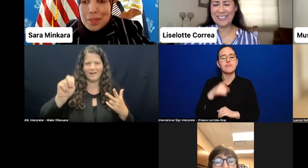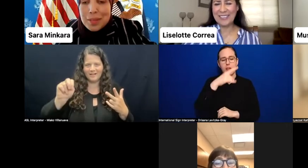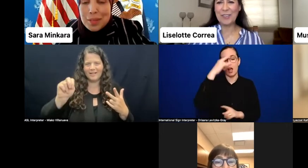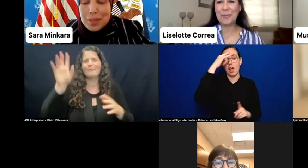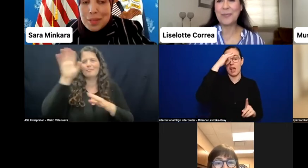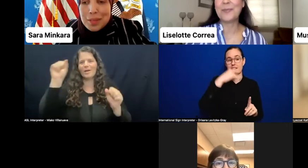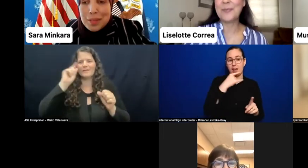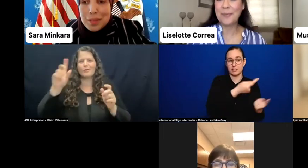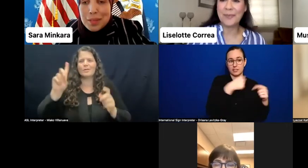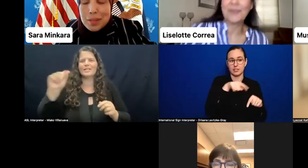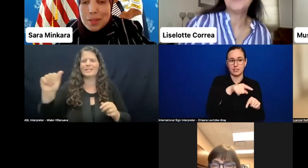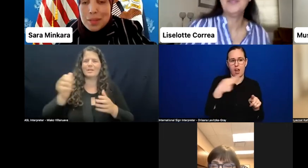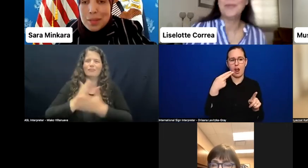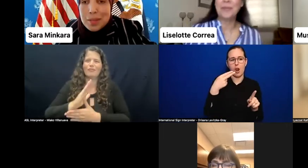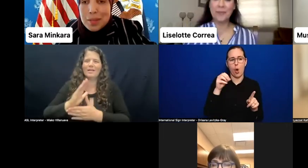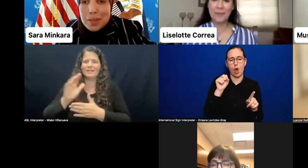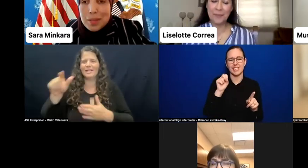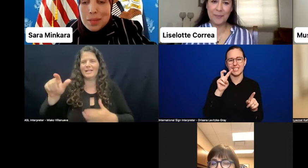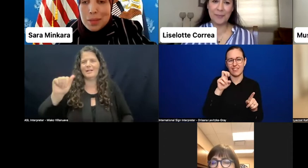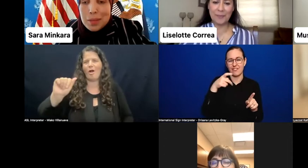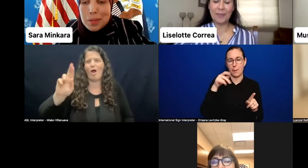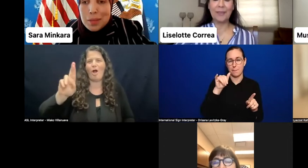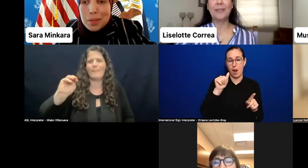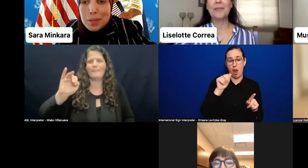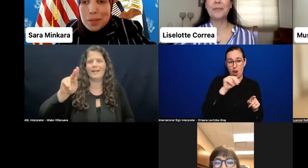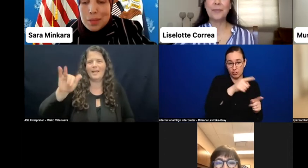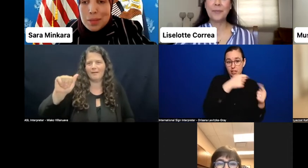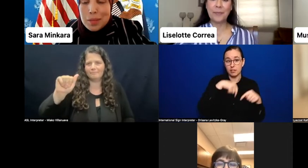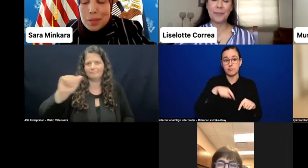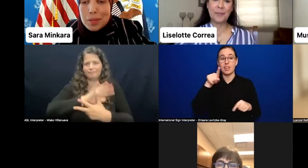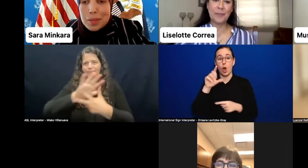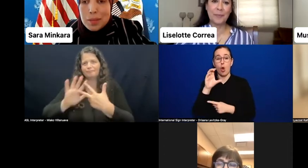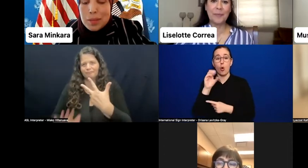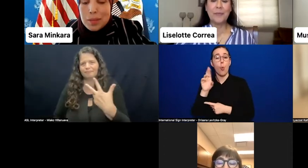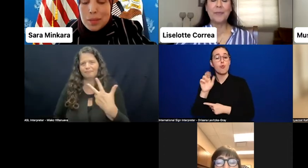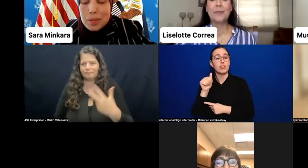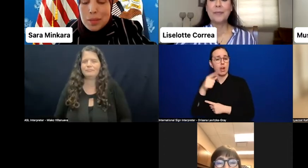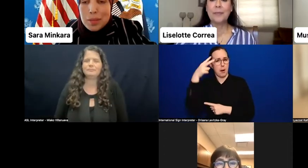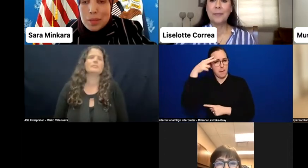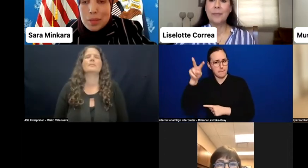NGO in Armenia. I think this event really underscores a pressing priority--